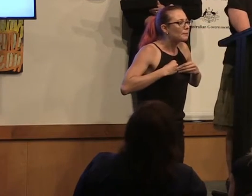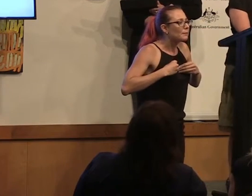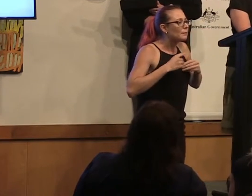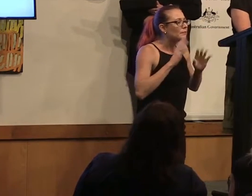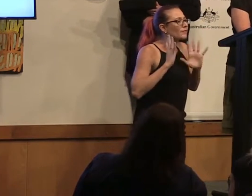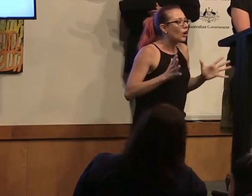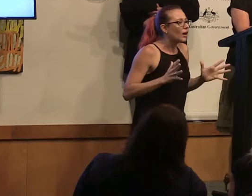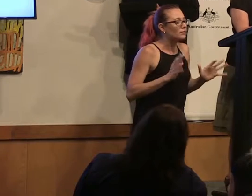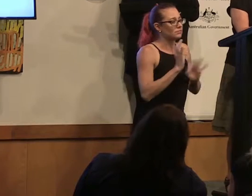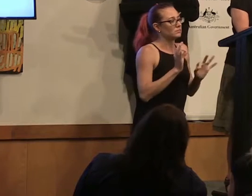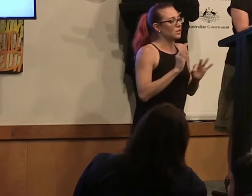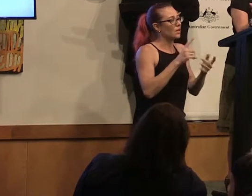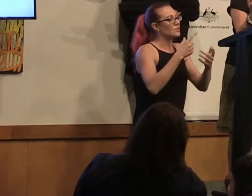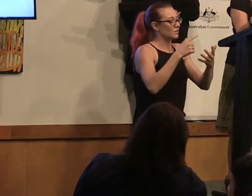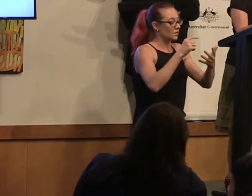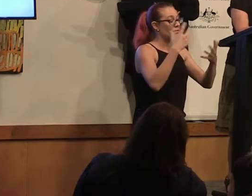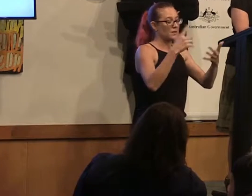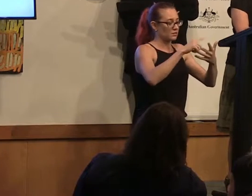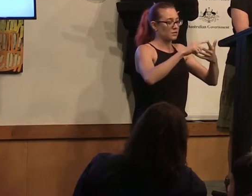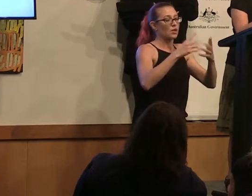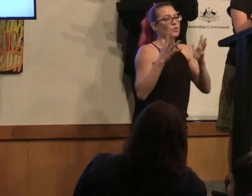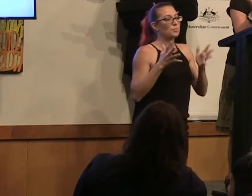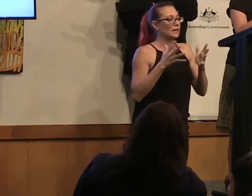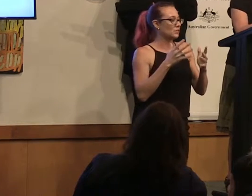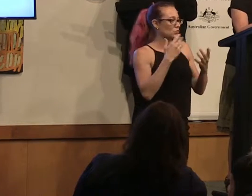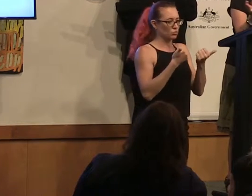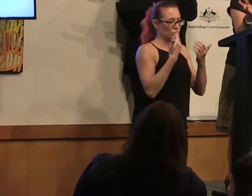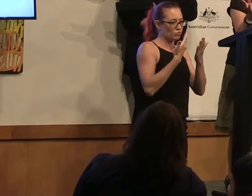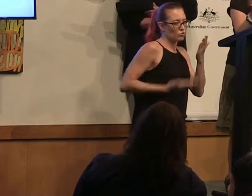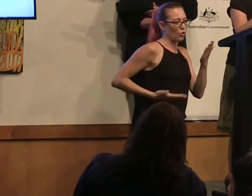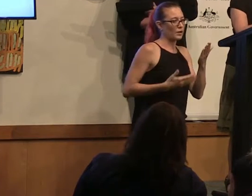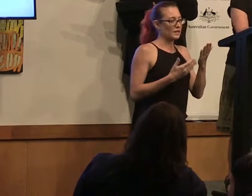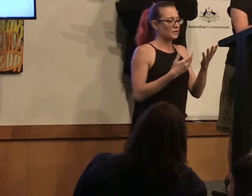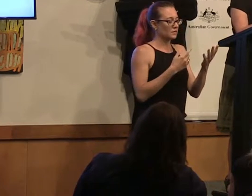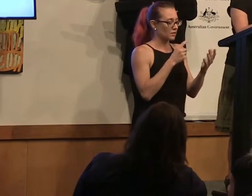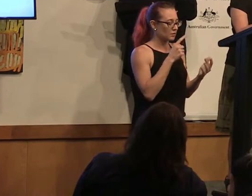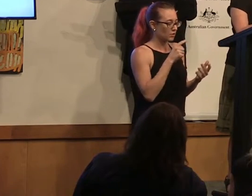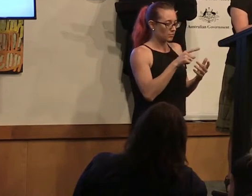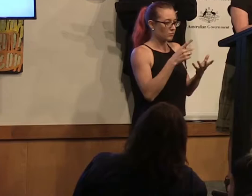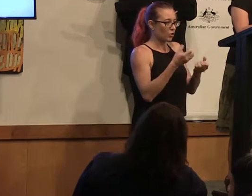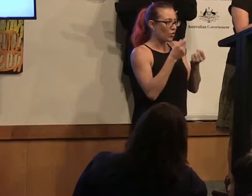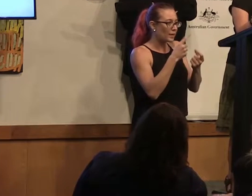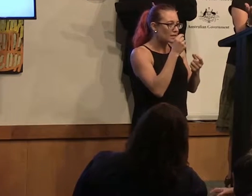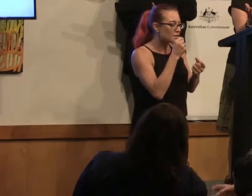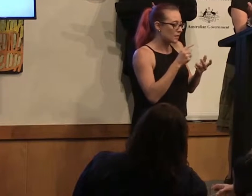fine. Then the bigger things were the 'Brilliant stories' where we got rid of all eligibility. The 'Brilliant careers'